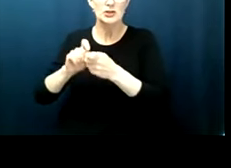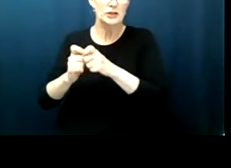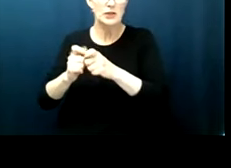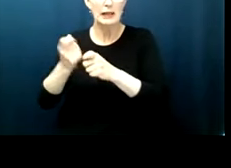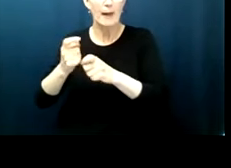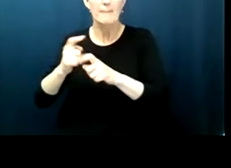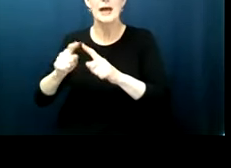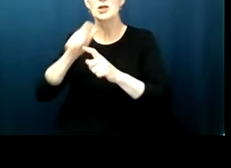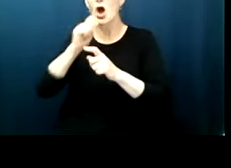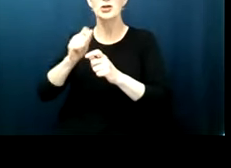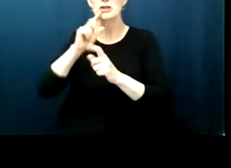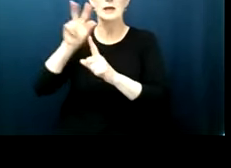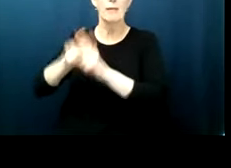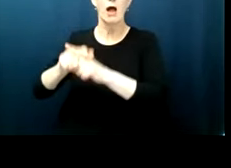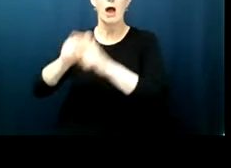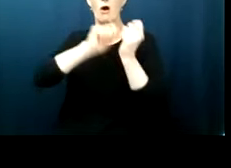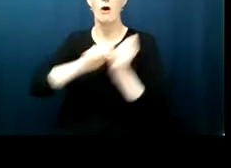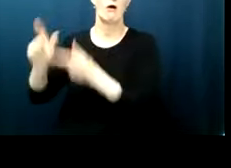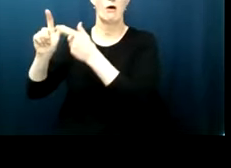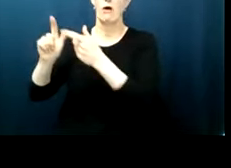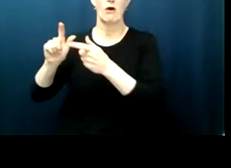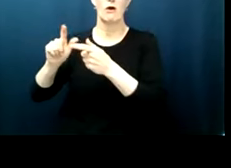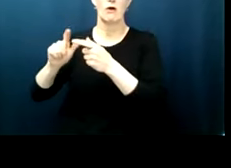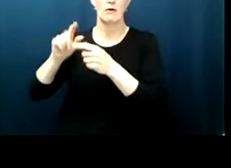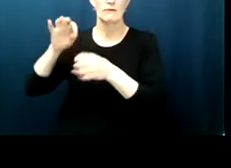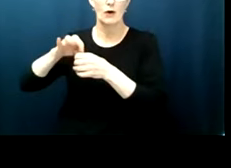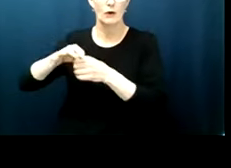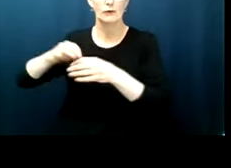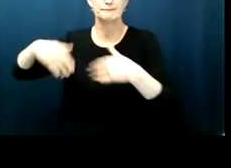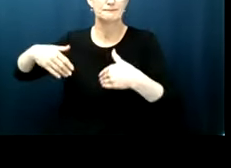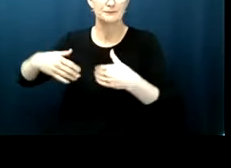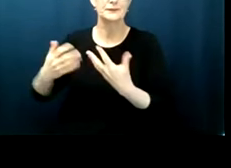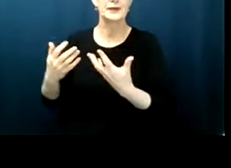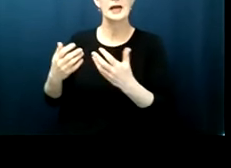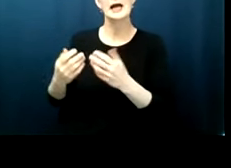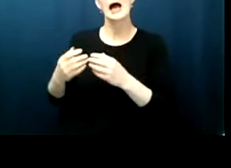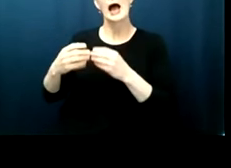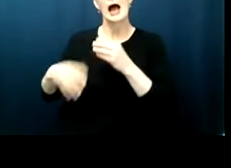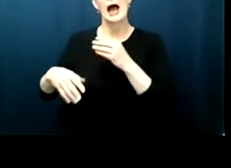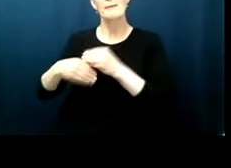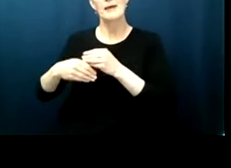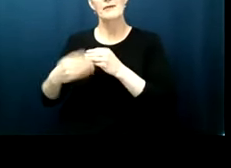um the the provision in the 14th amendment also however allows states to um disenfranchise those